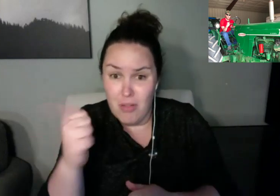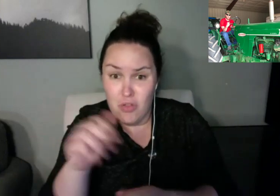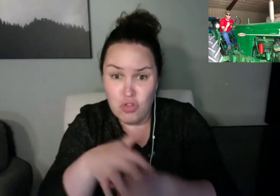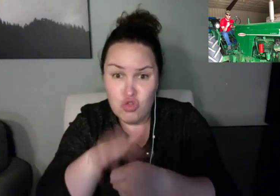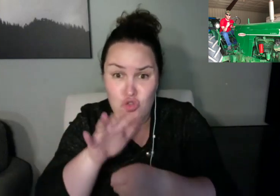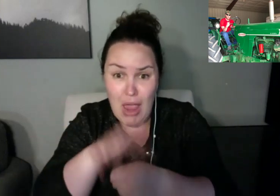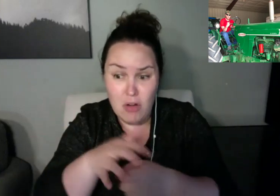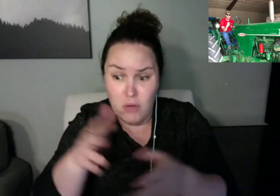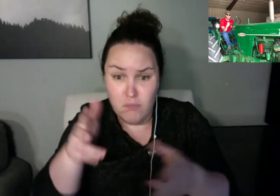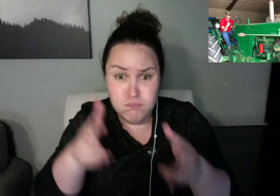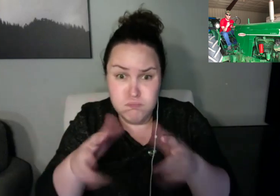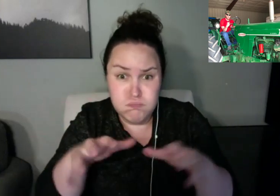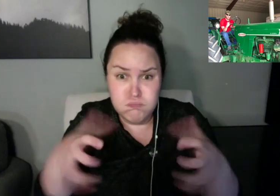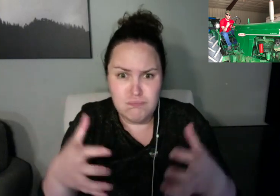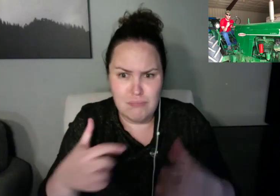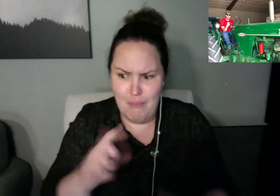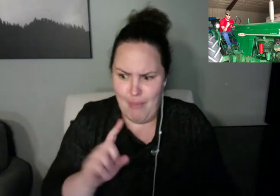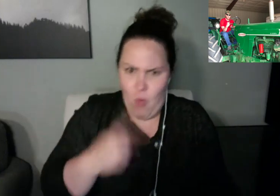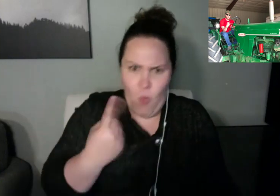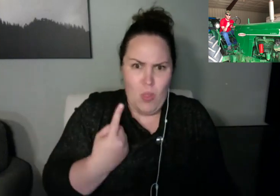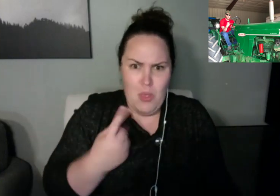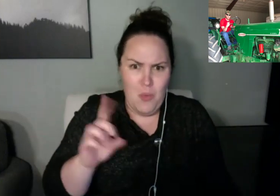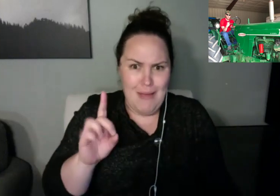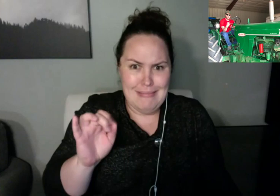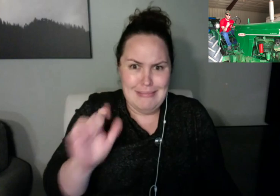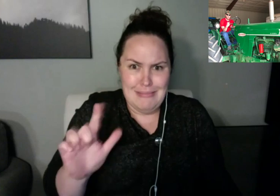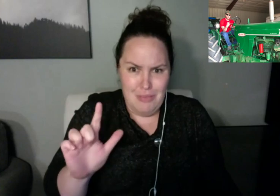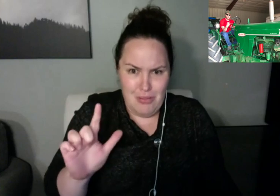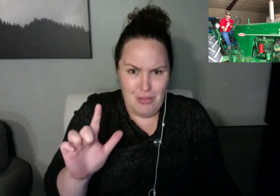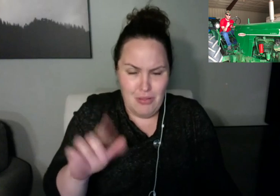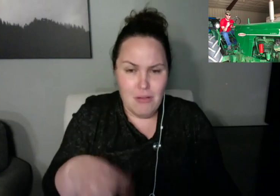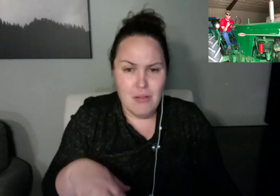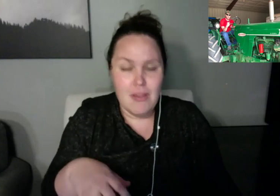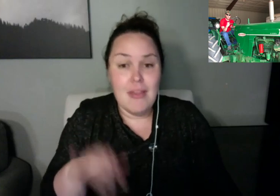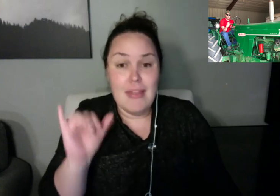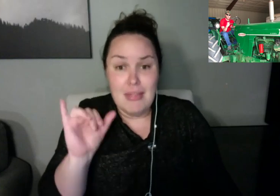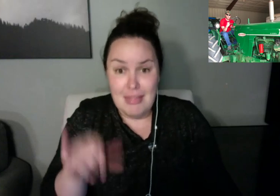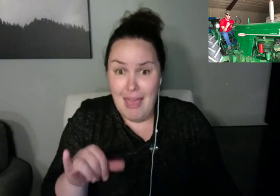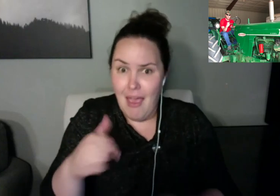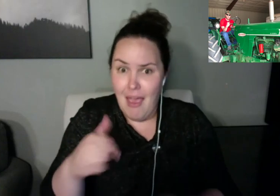we go to someone who did something that I never would have believed possible.